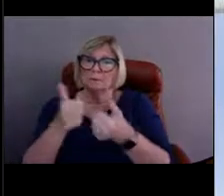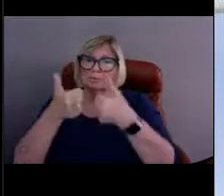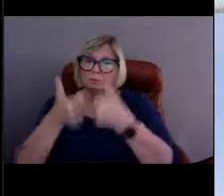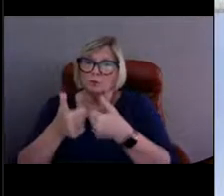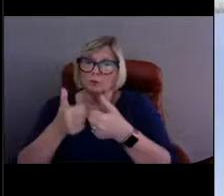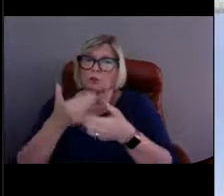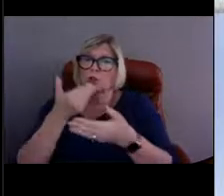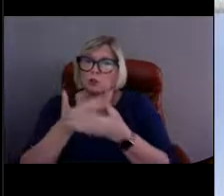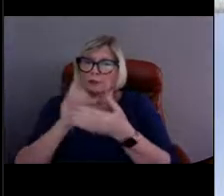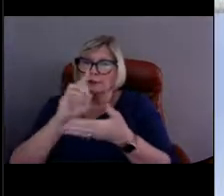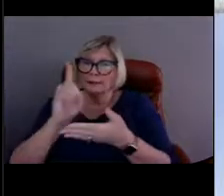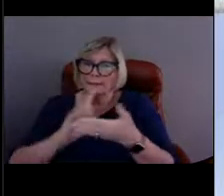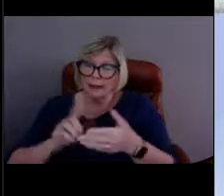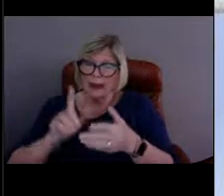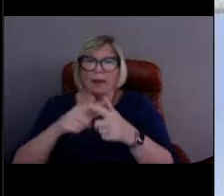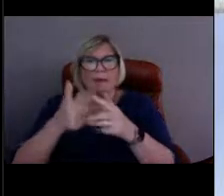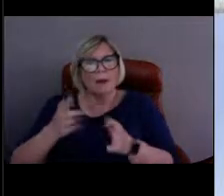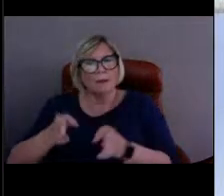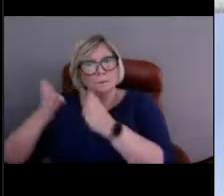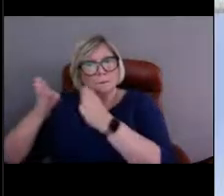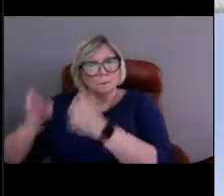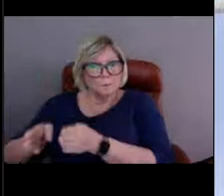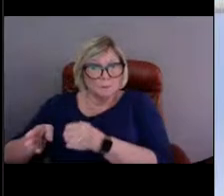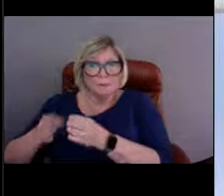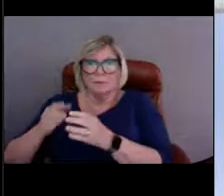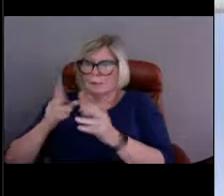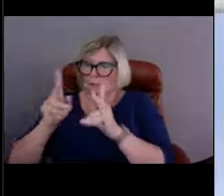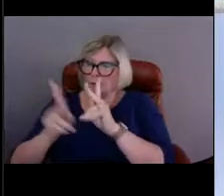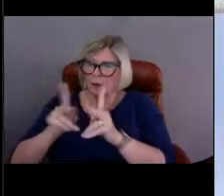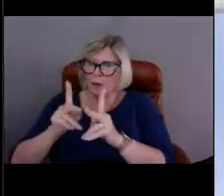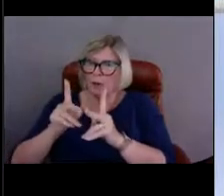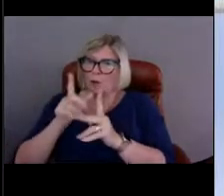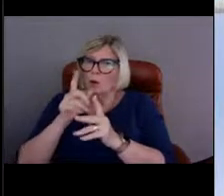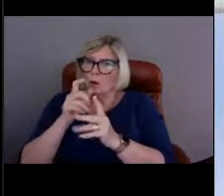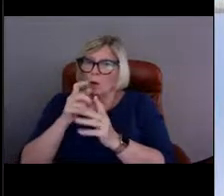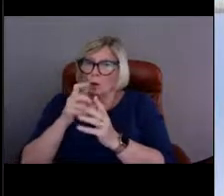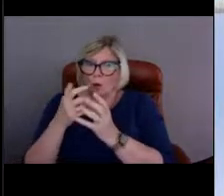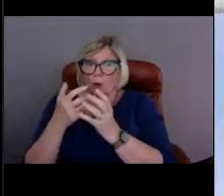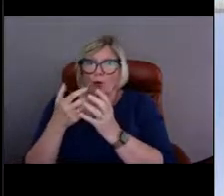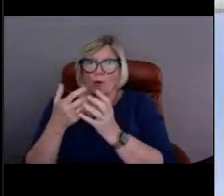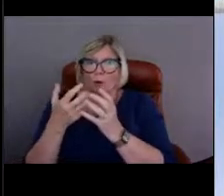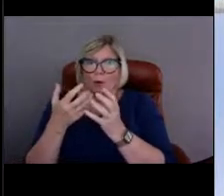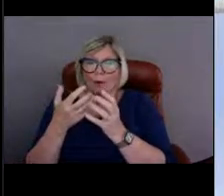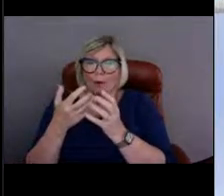And then we also have individuals that once those pictures on the computer are drawn,